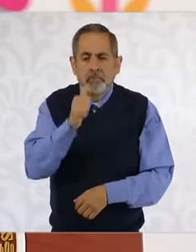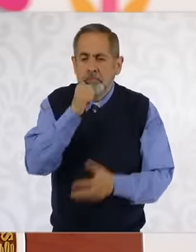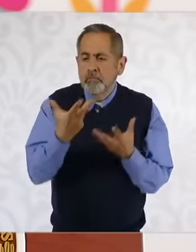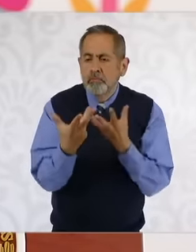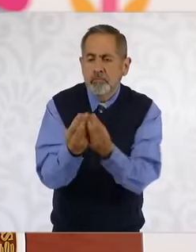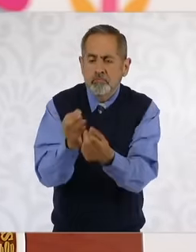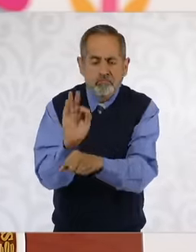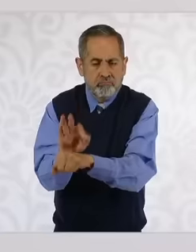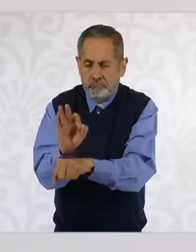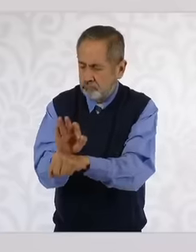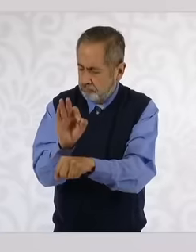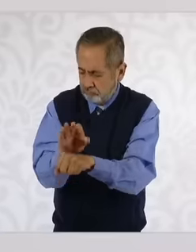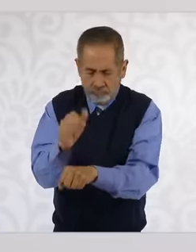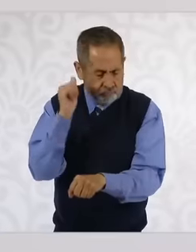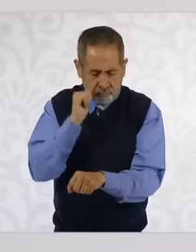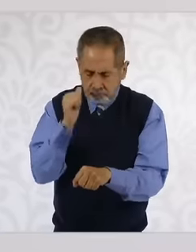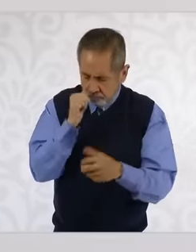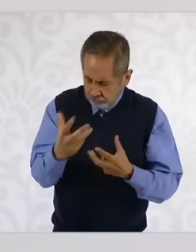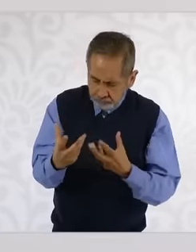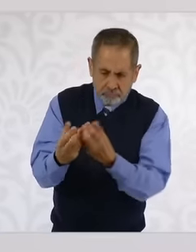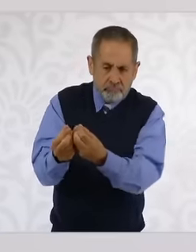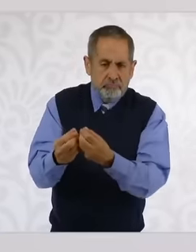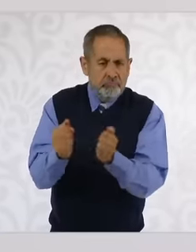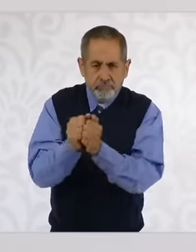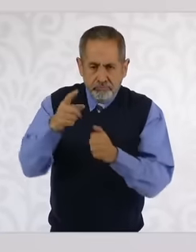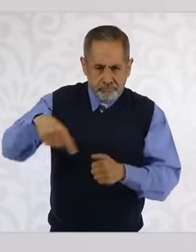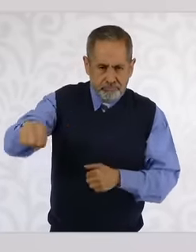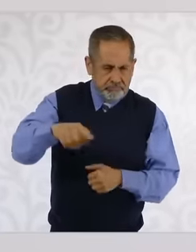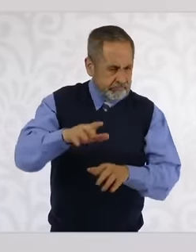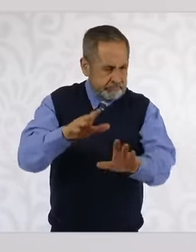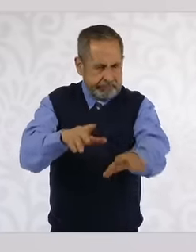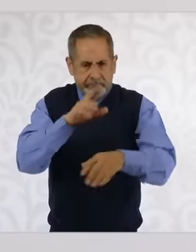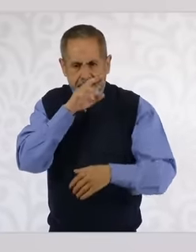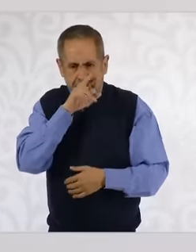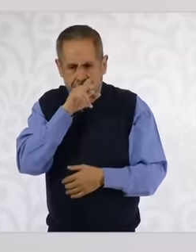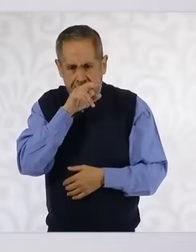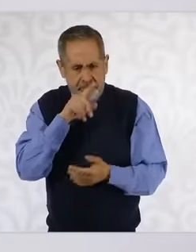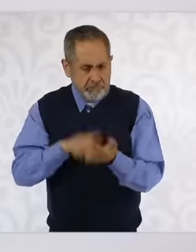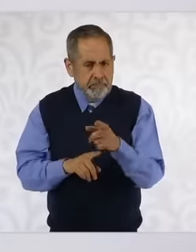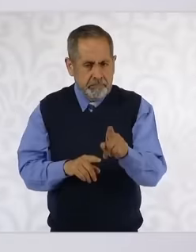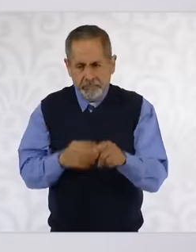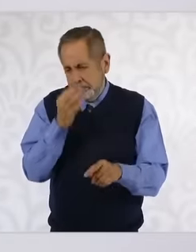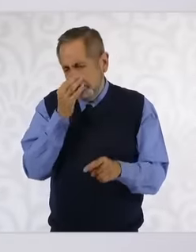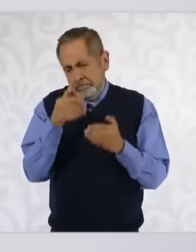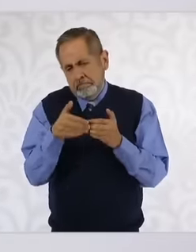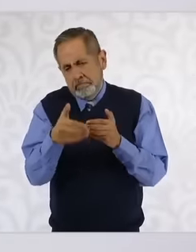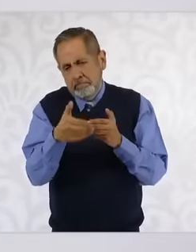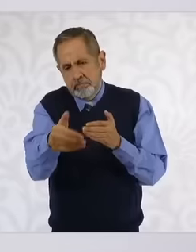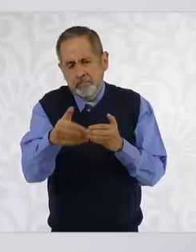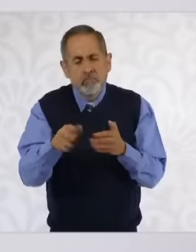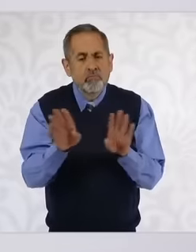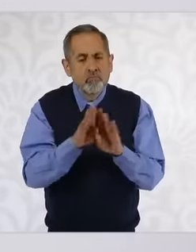and our function, and we are going to present very soon the entire support scheme from the